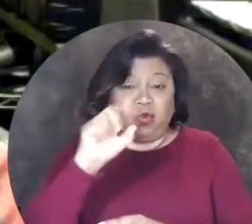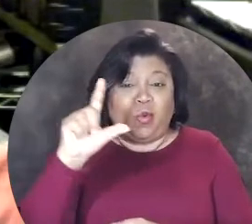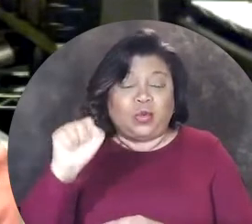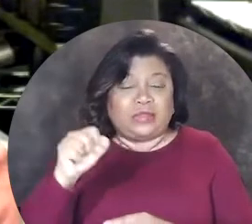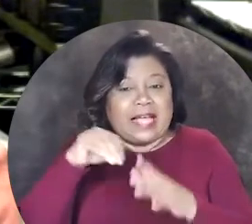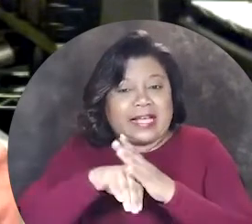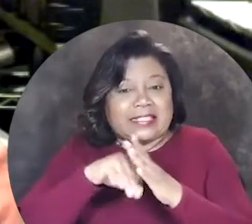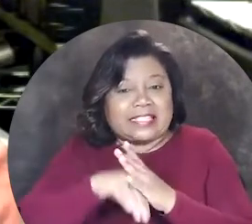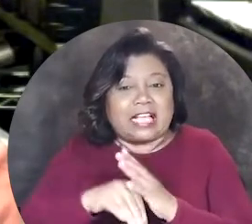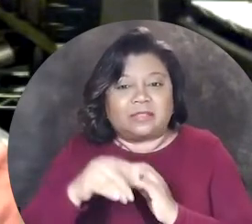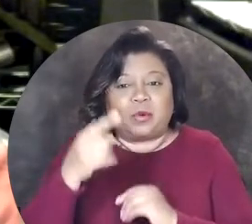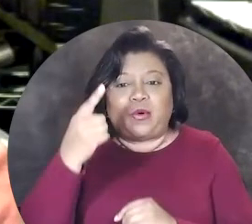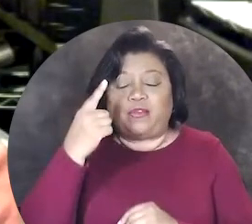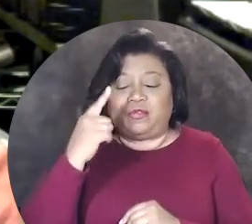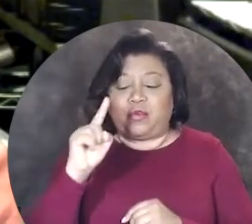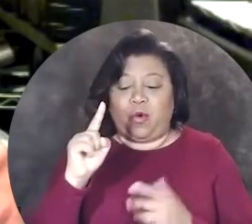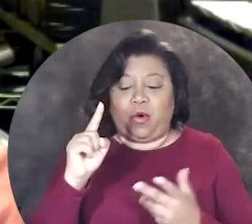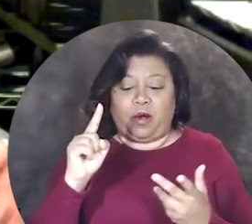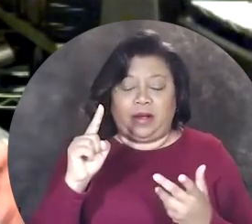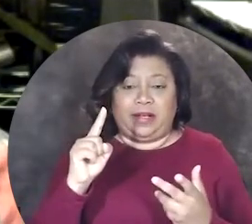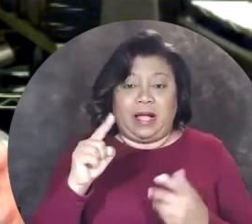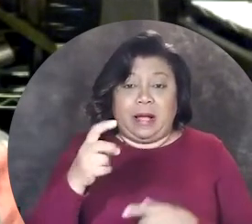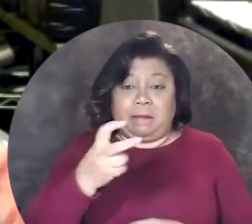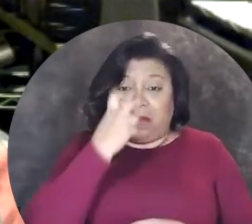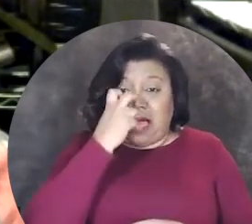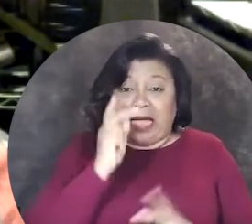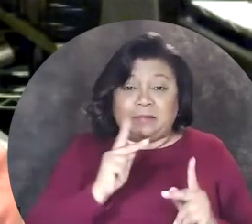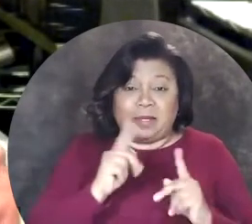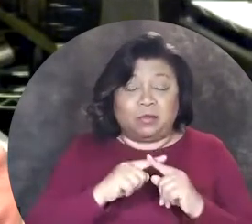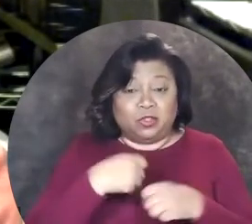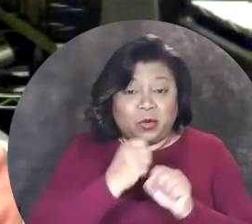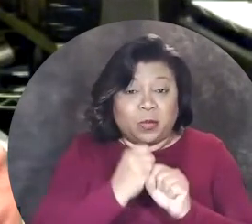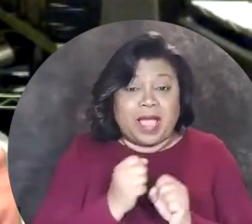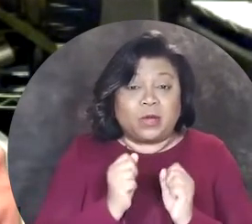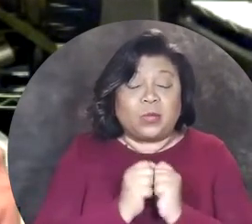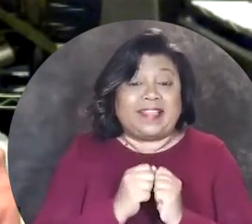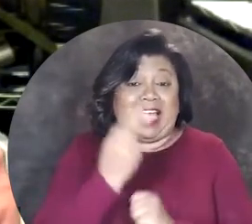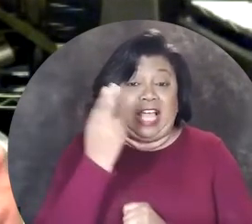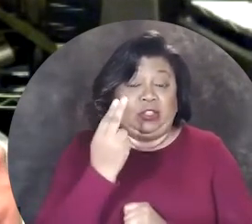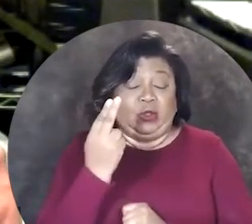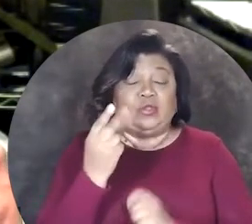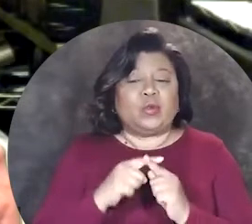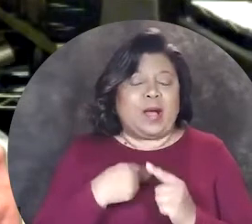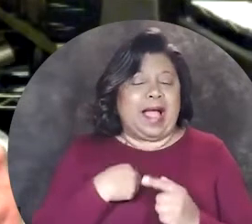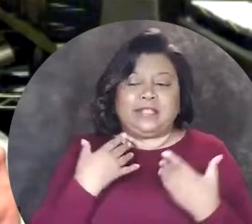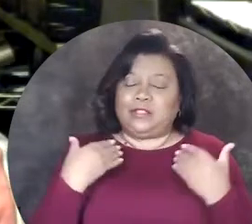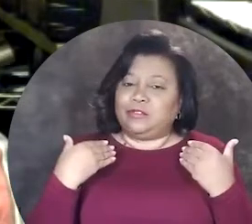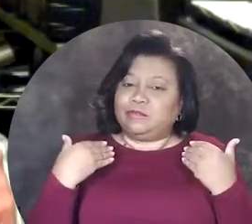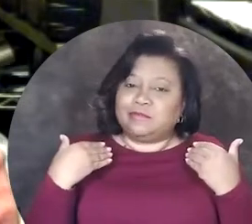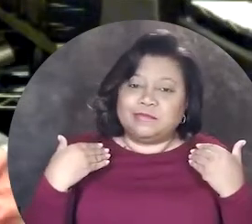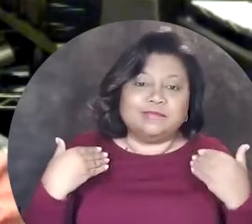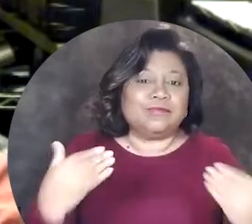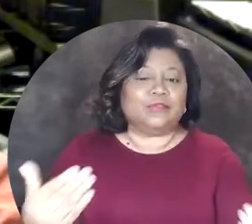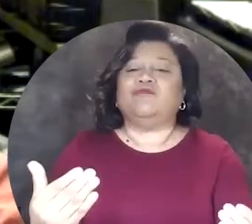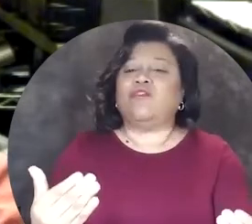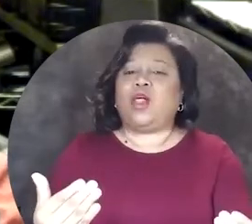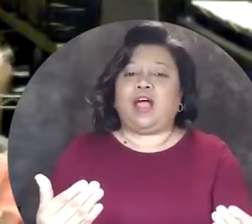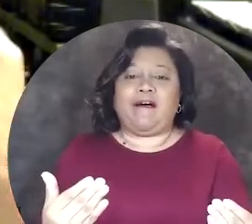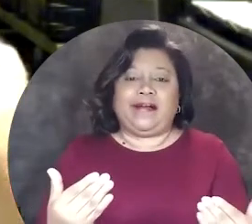accessible for blind people to create with and use and so I'm just gonna go full on into